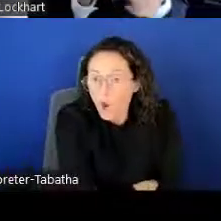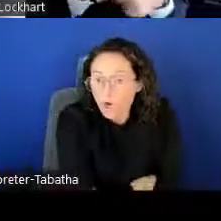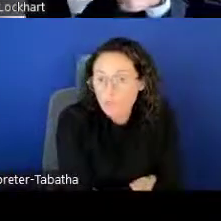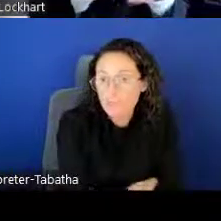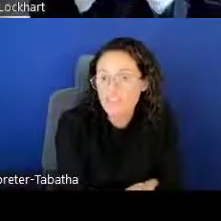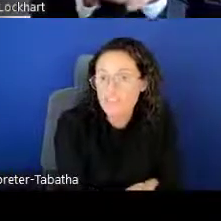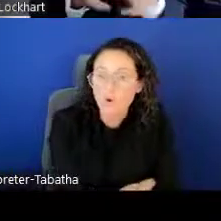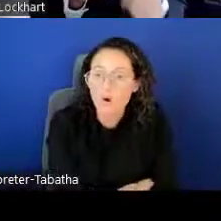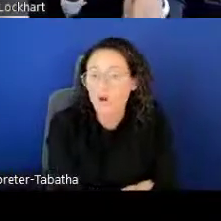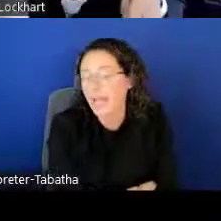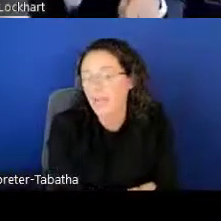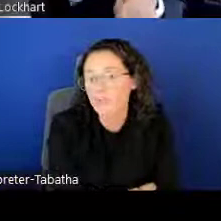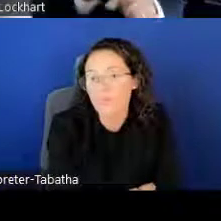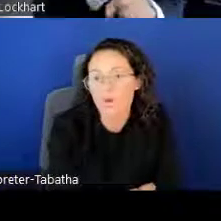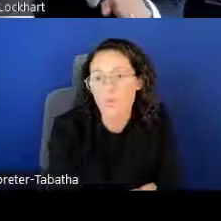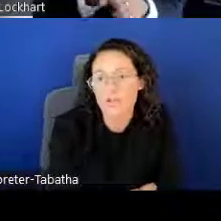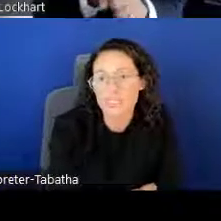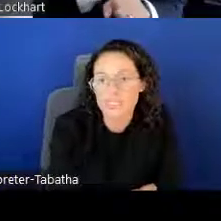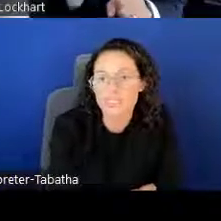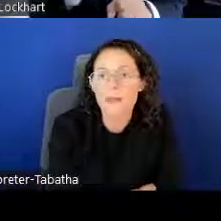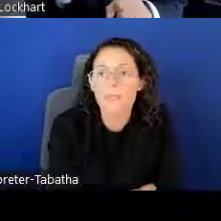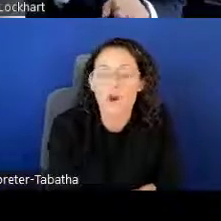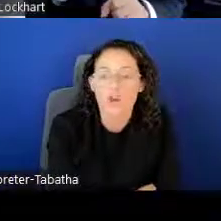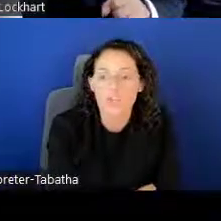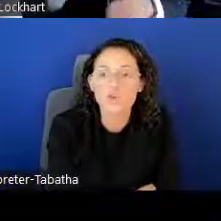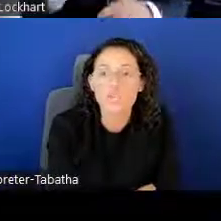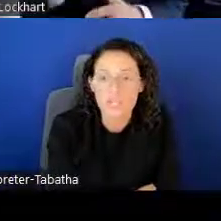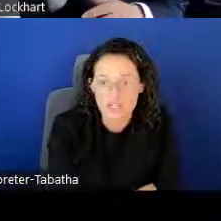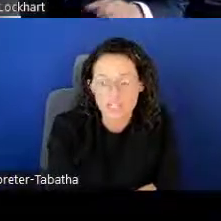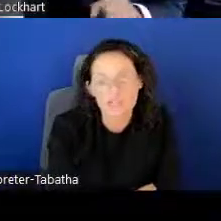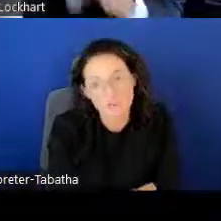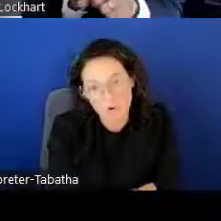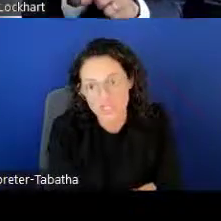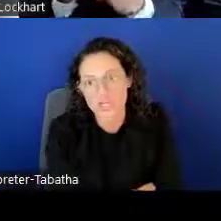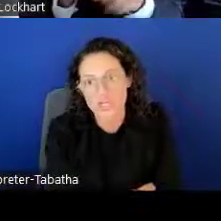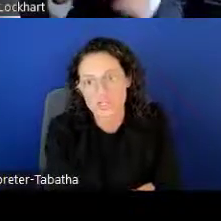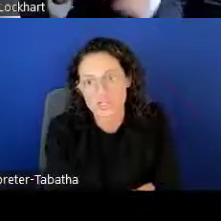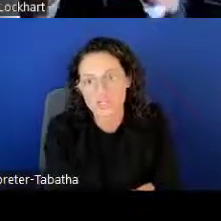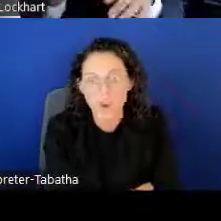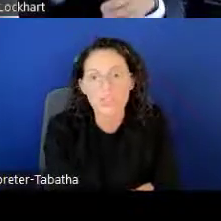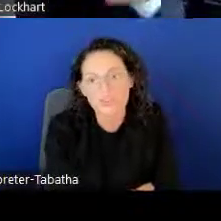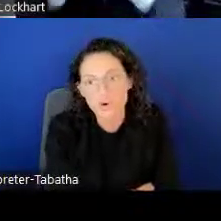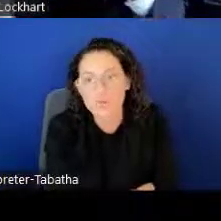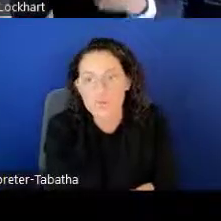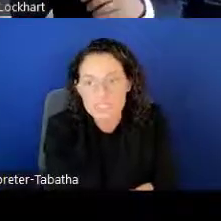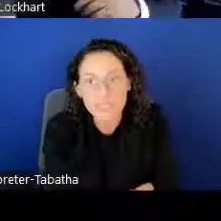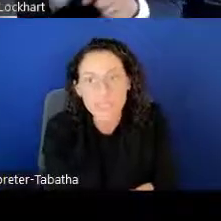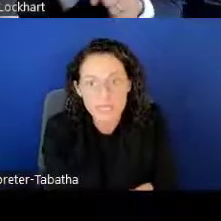All of the LRP awardees are 2 years, and they're for 2 years. So therefore, you must be committed